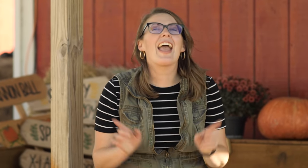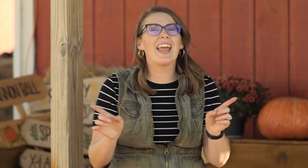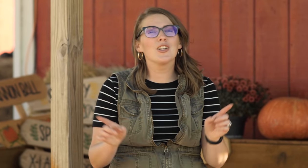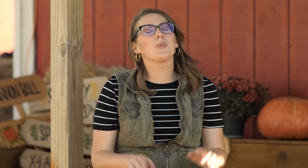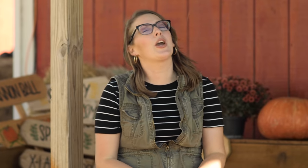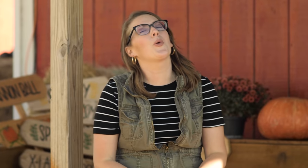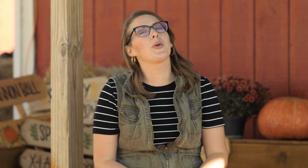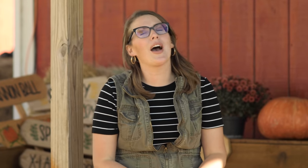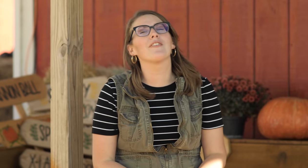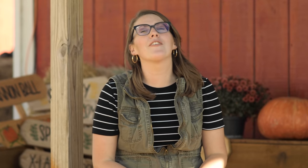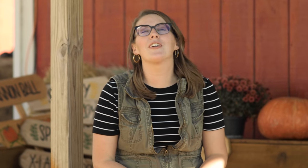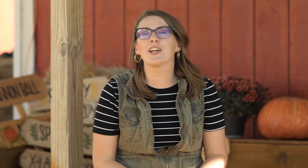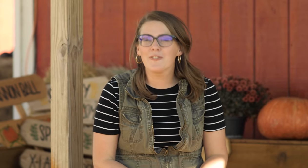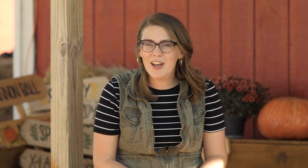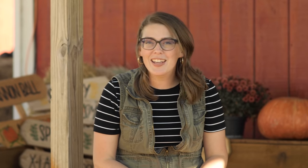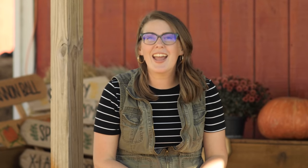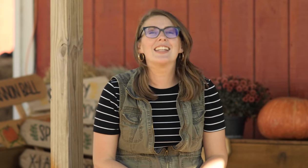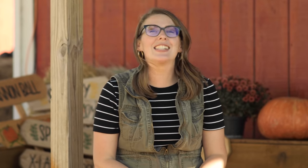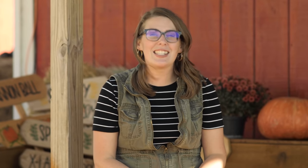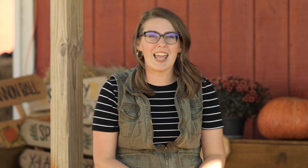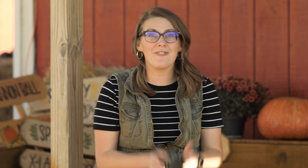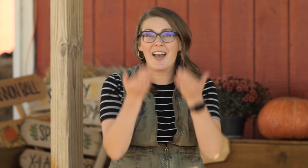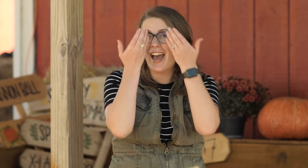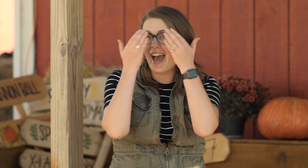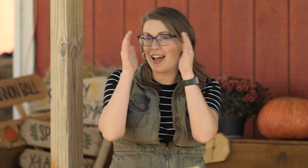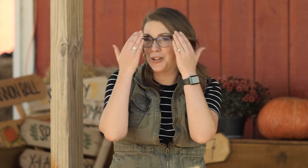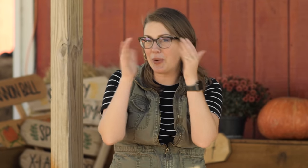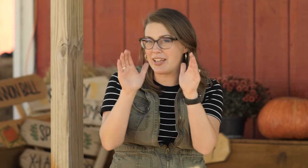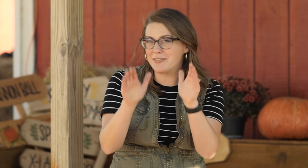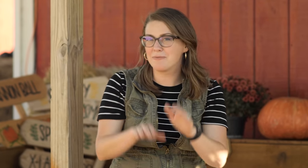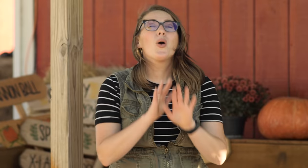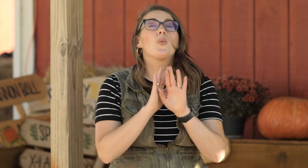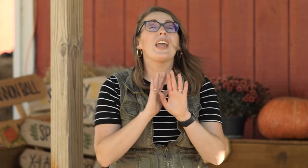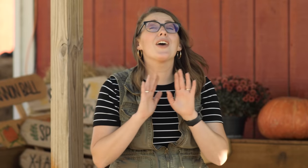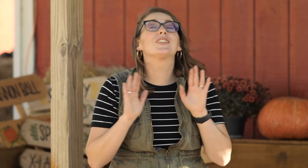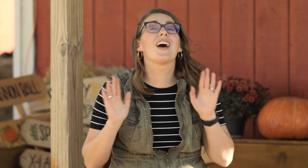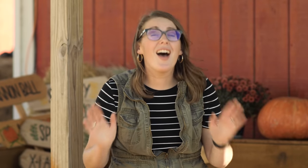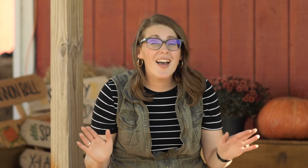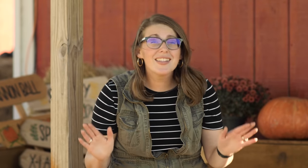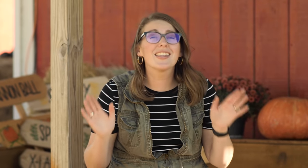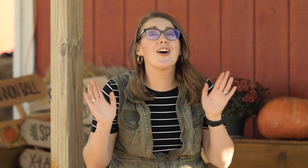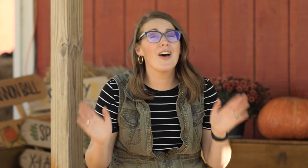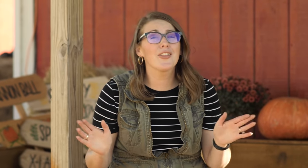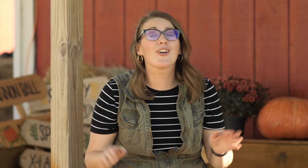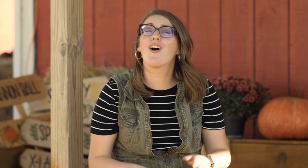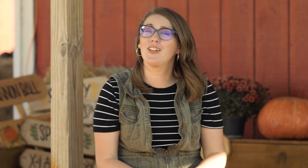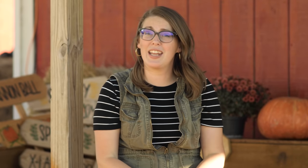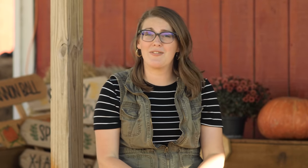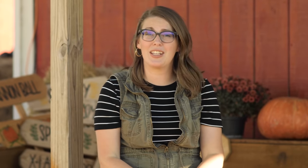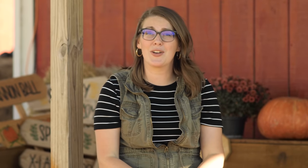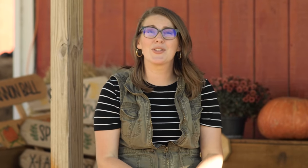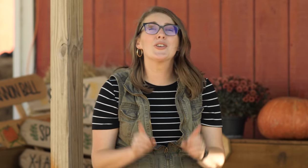and we hope you have a very fun and safe Halloween. We have tons of other holiday videos,